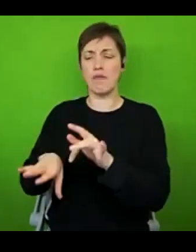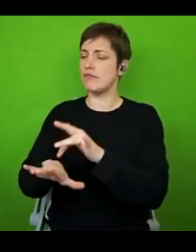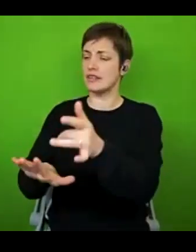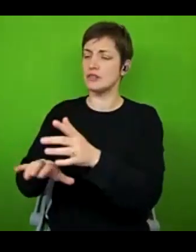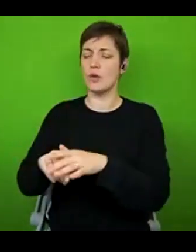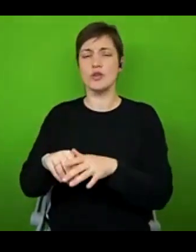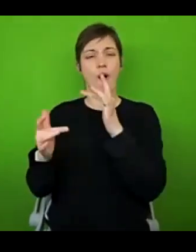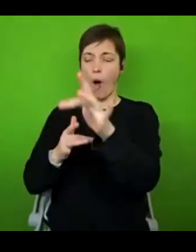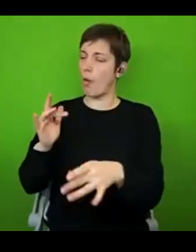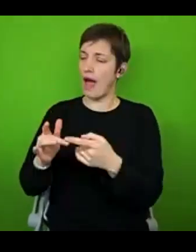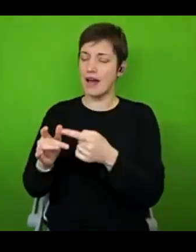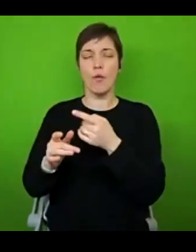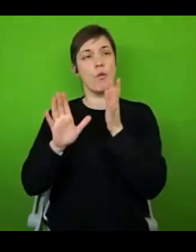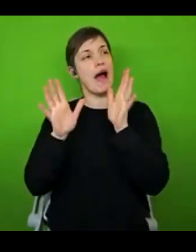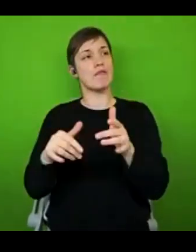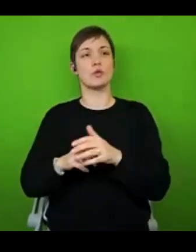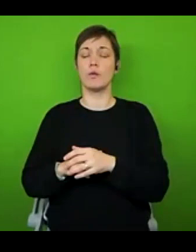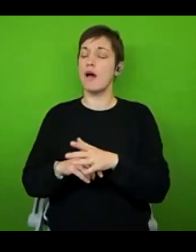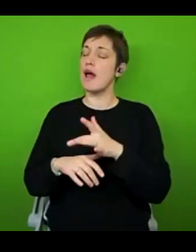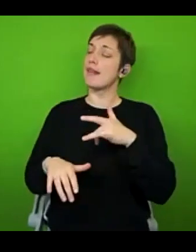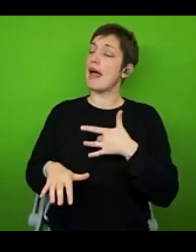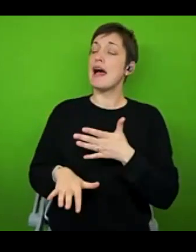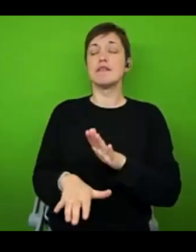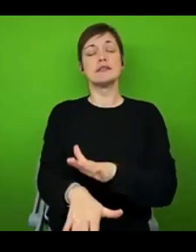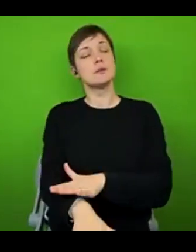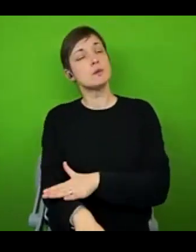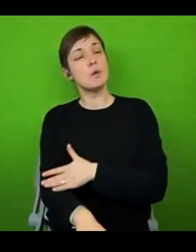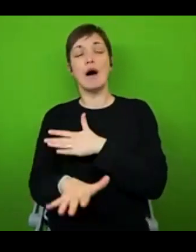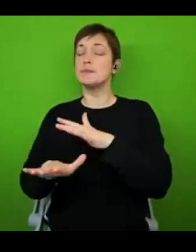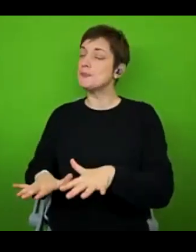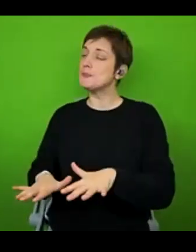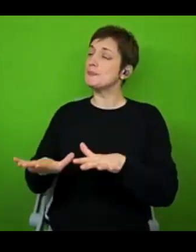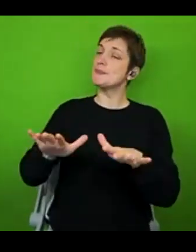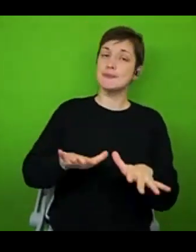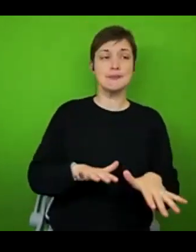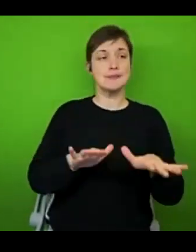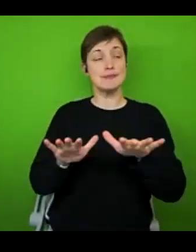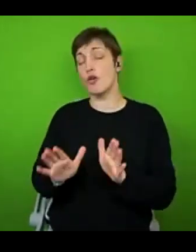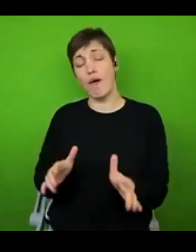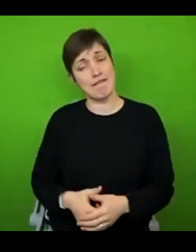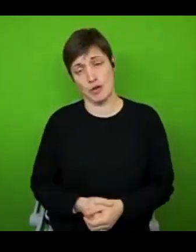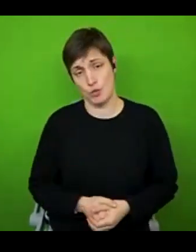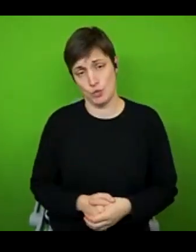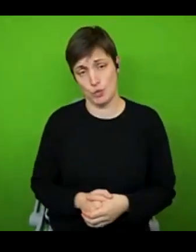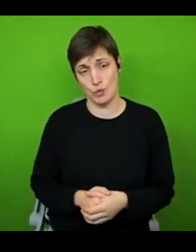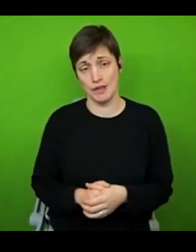very aspirational, slow living life that's become so glorified on social media. It's not always a case of like getting up slowly and